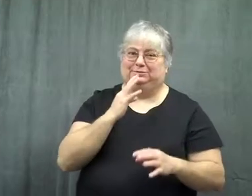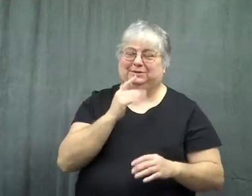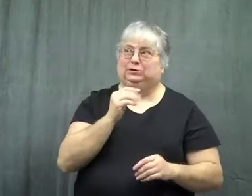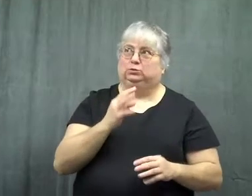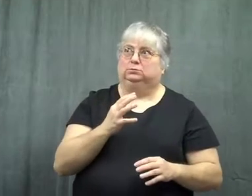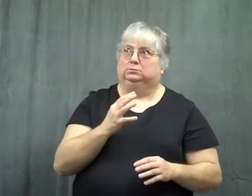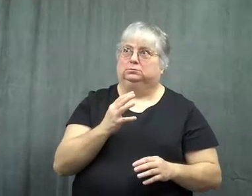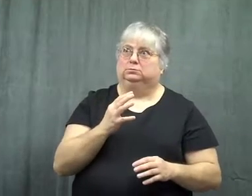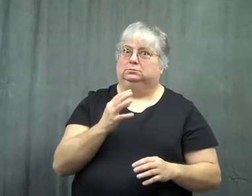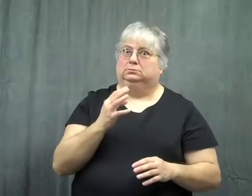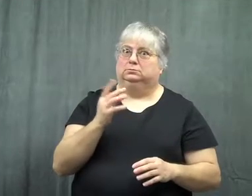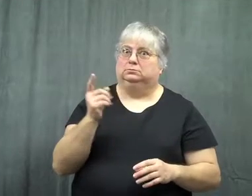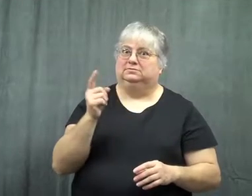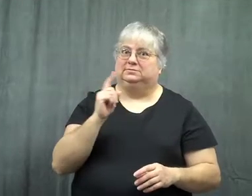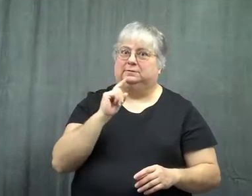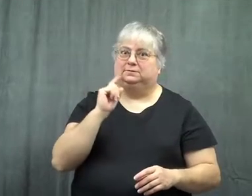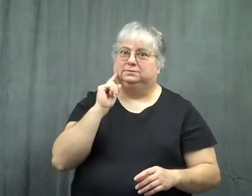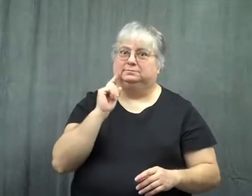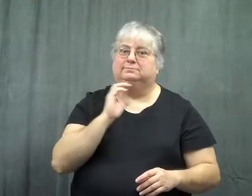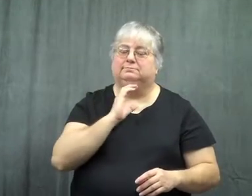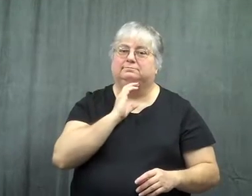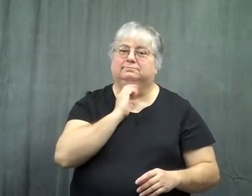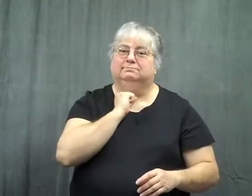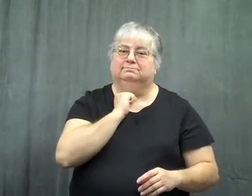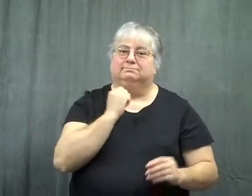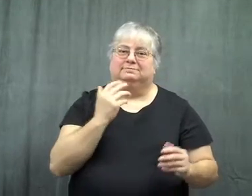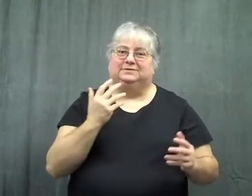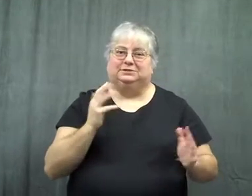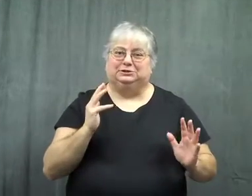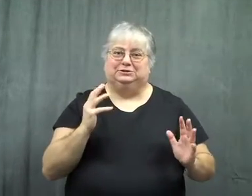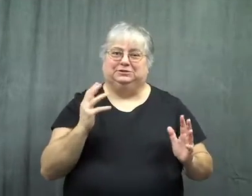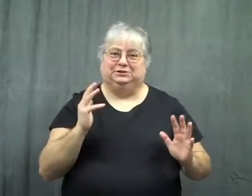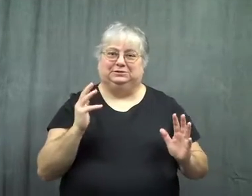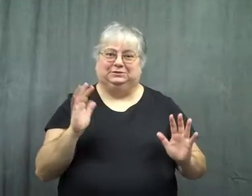The teacher was stunned when he realized my father was deaf.